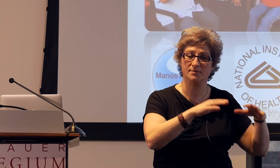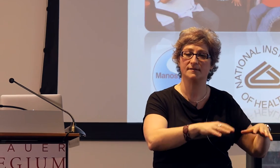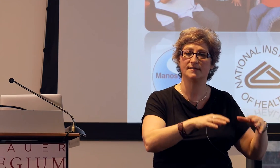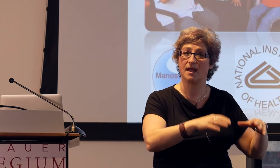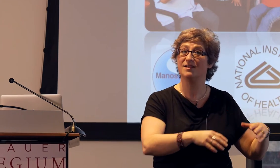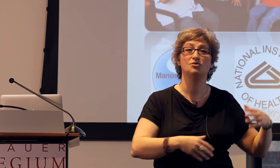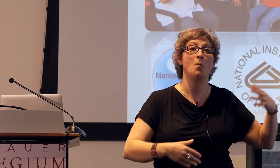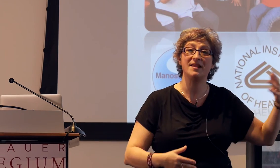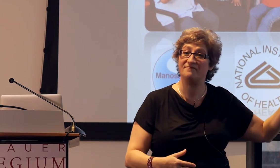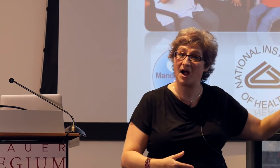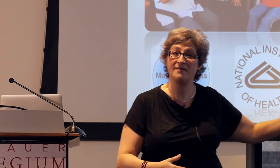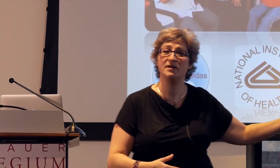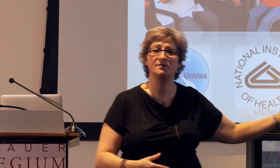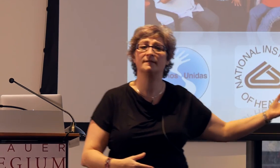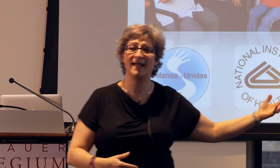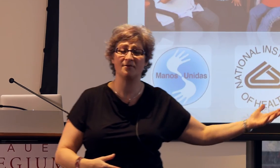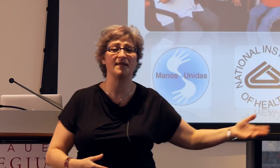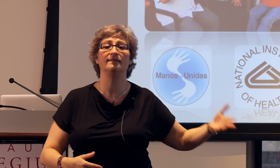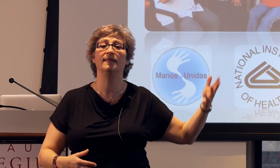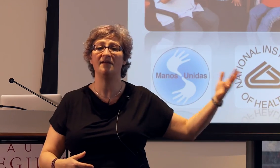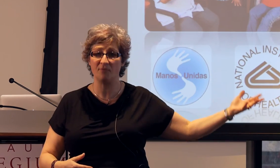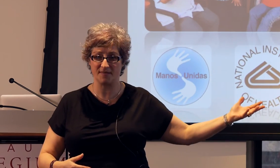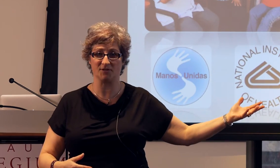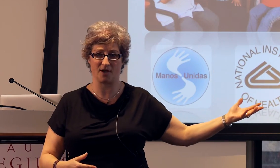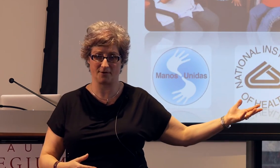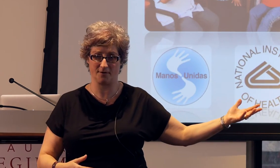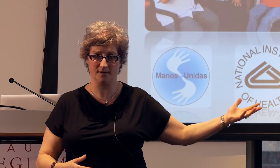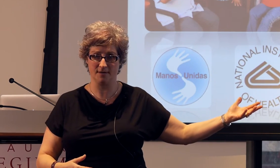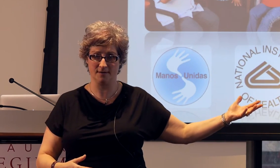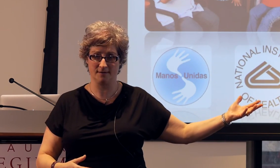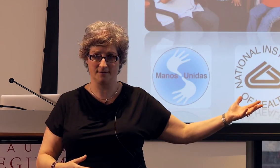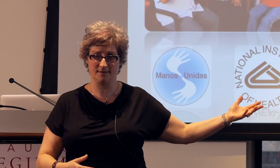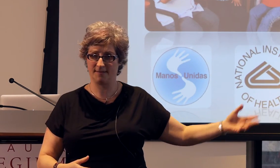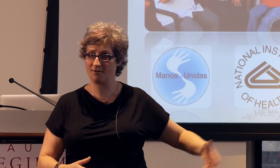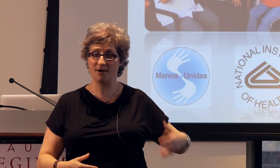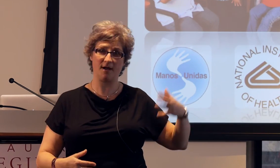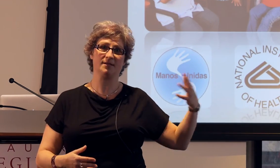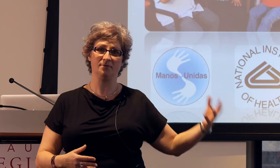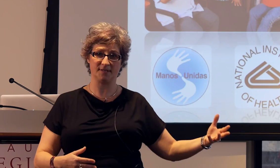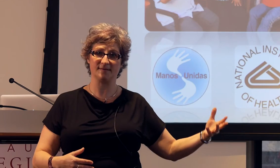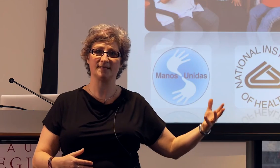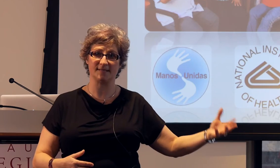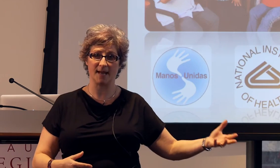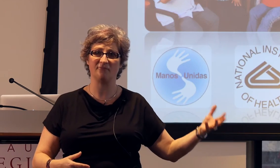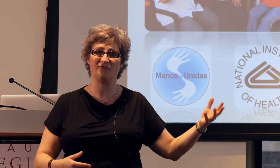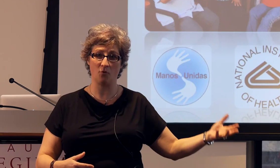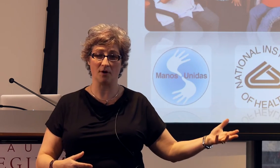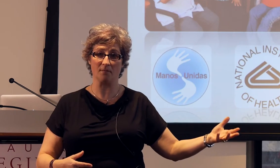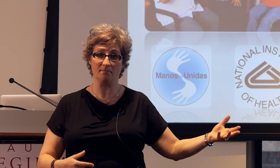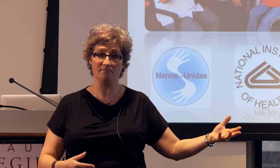the same, 25 years later, they live with each other, they're not using the same form,